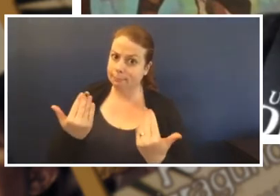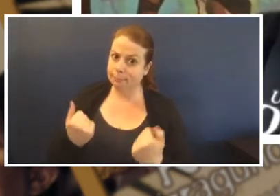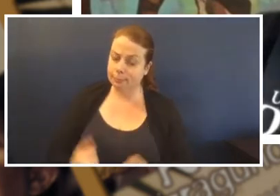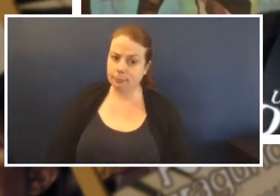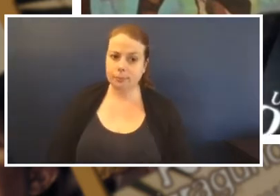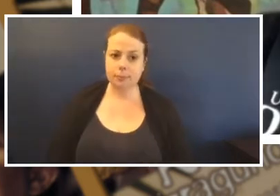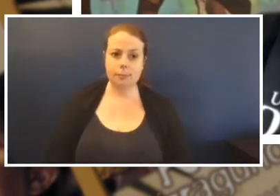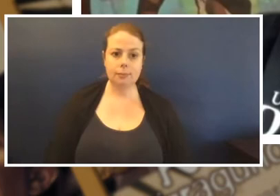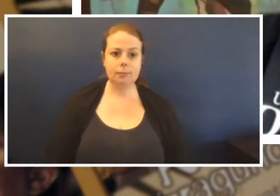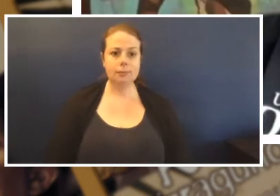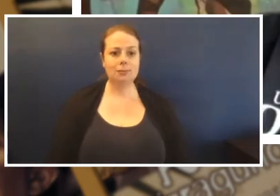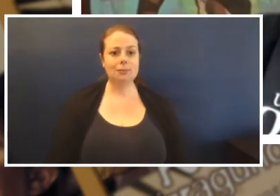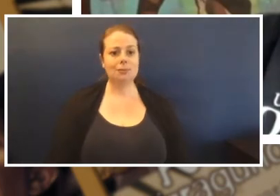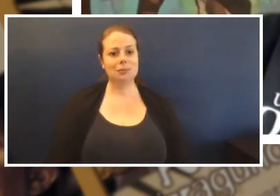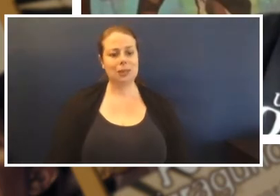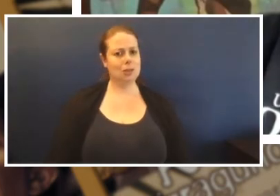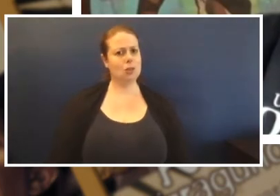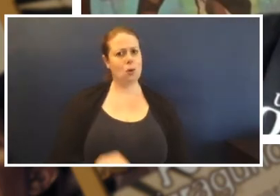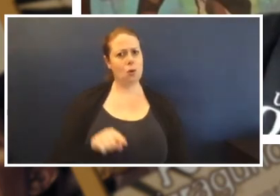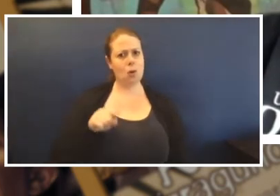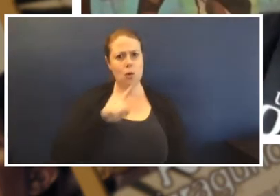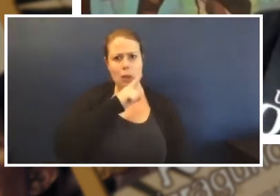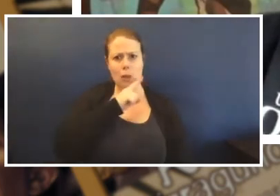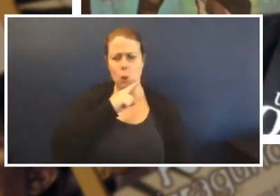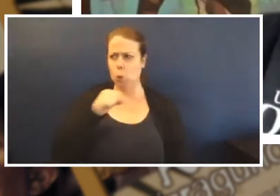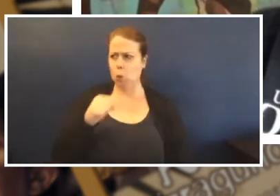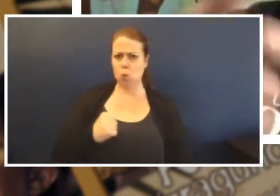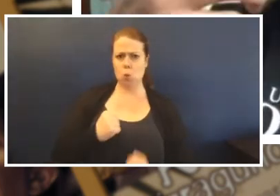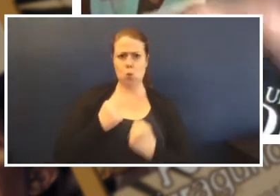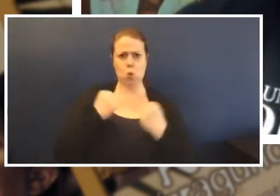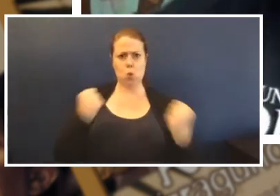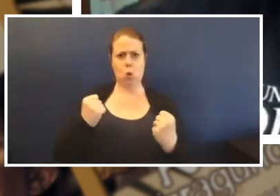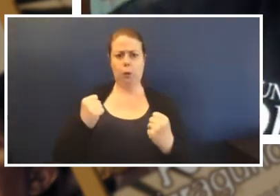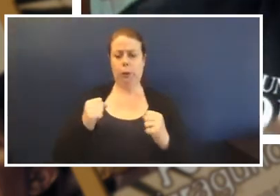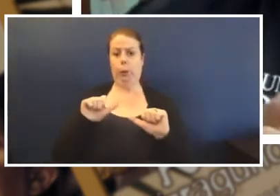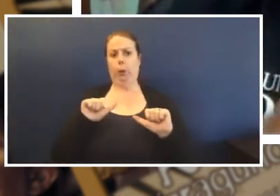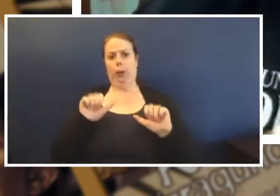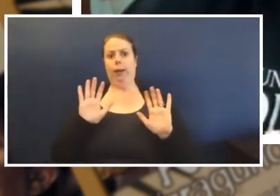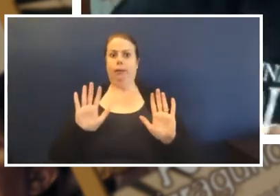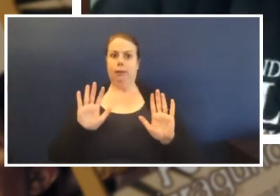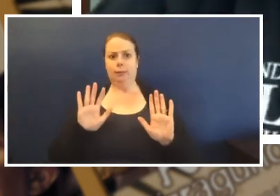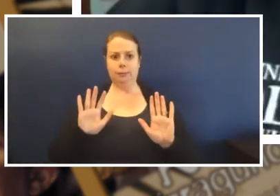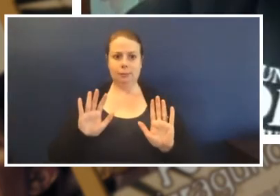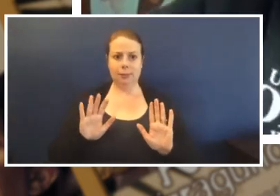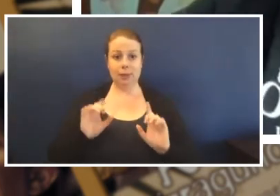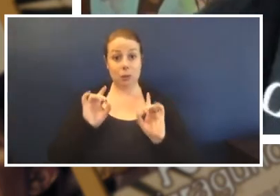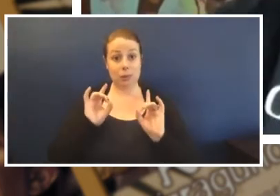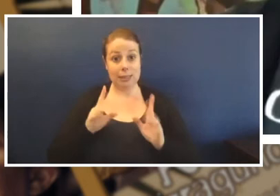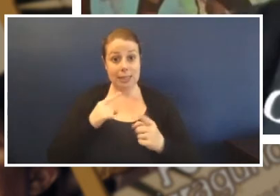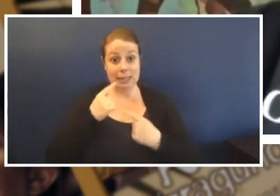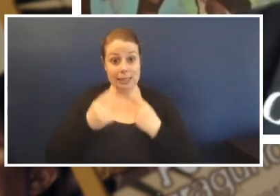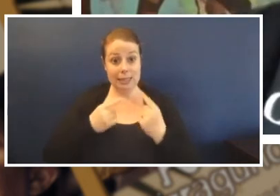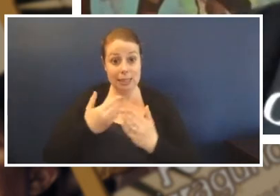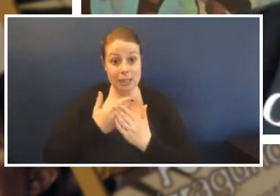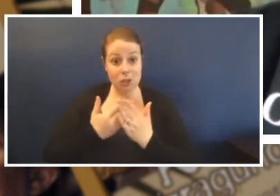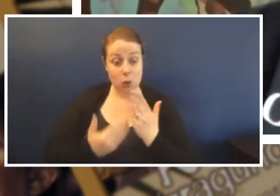mess with her because she was tough, so I said, okay. So I started telling her the story about my frog,